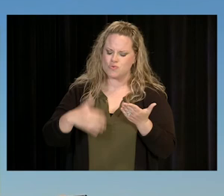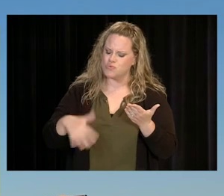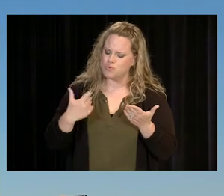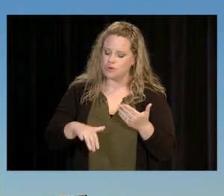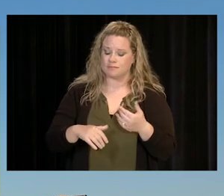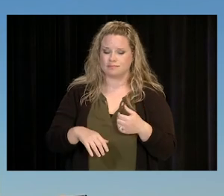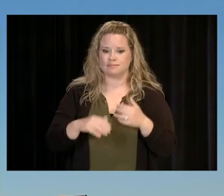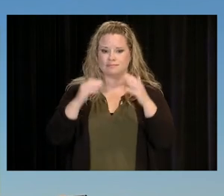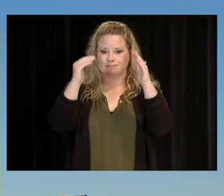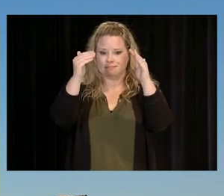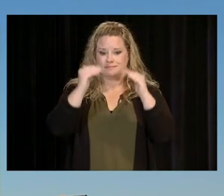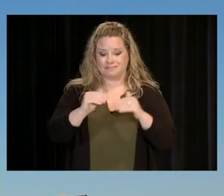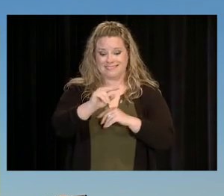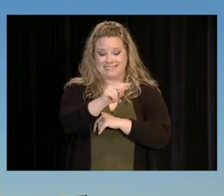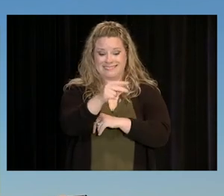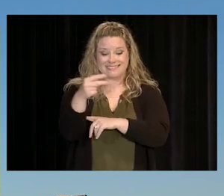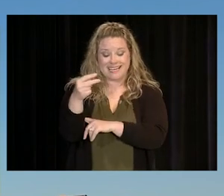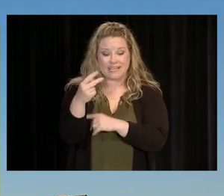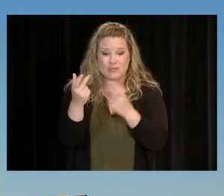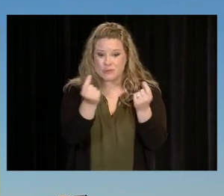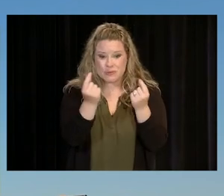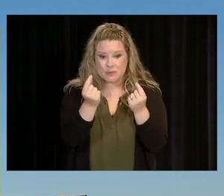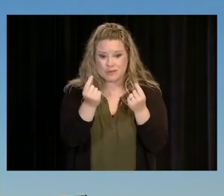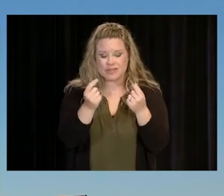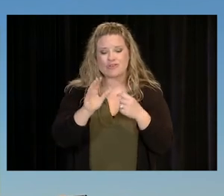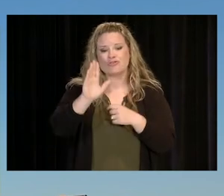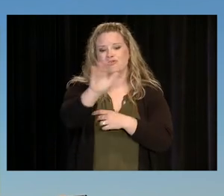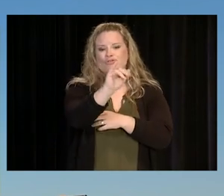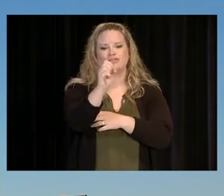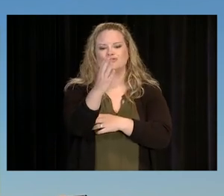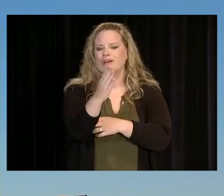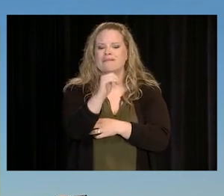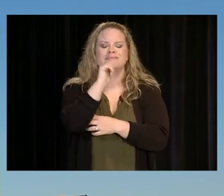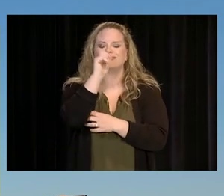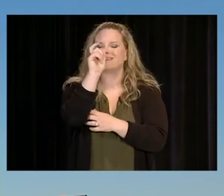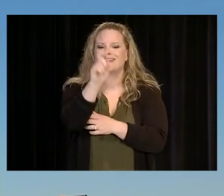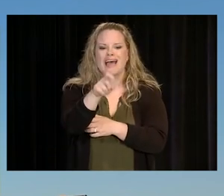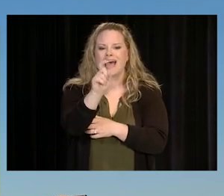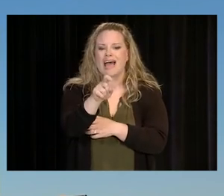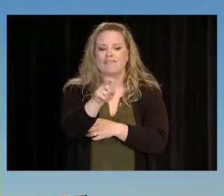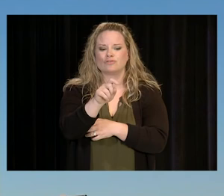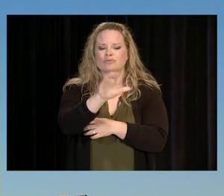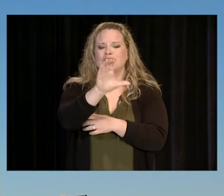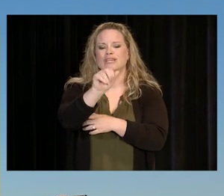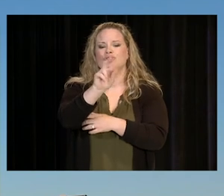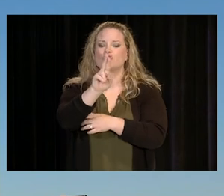SO SECOND, YOUR JOB DOESN'T NEED TO BE A CAREER.